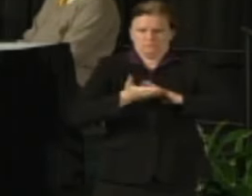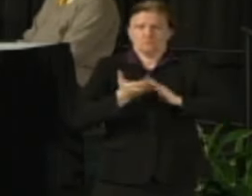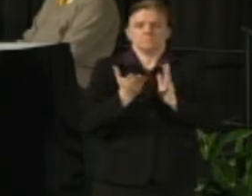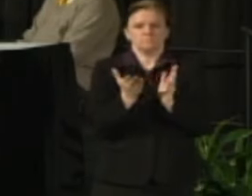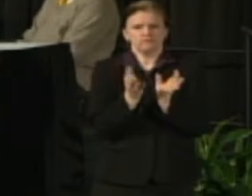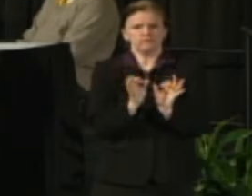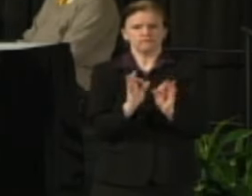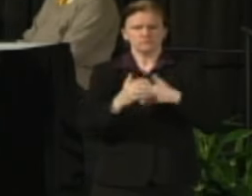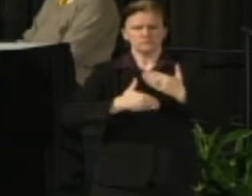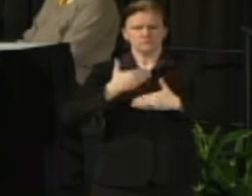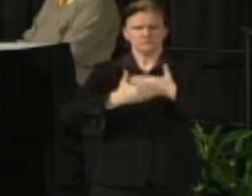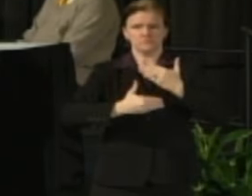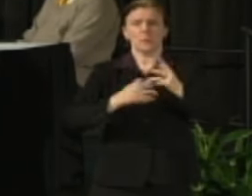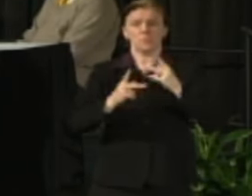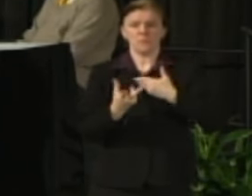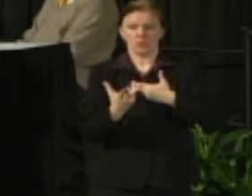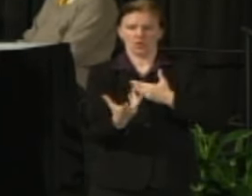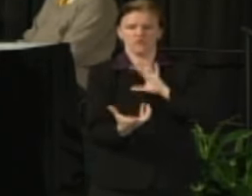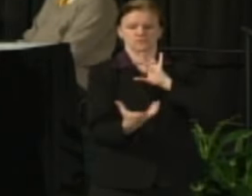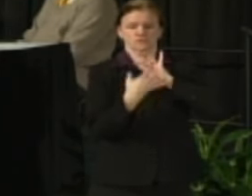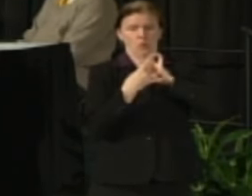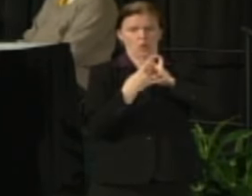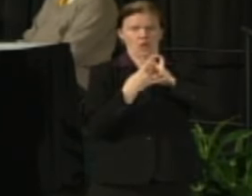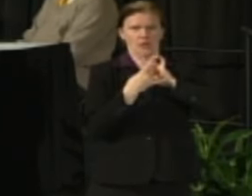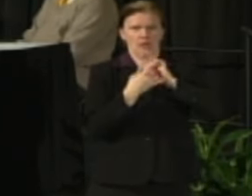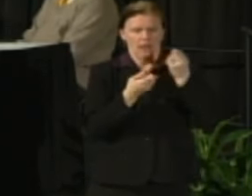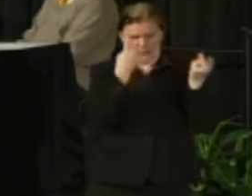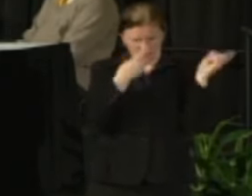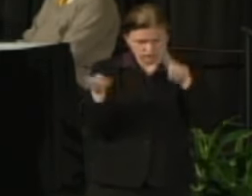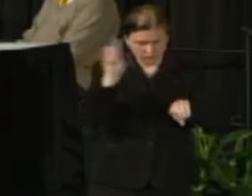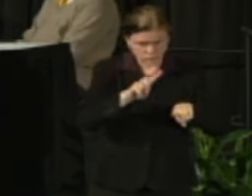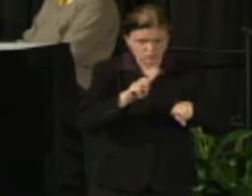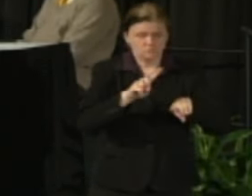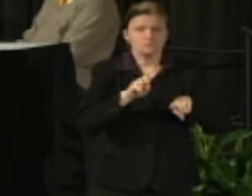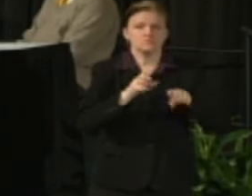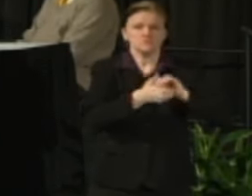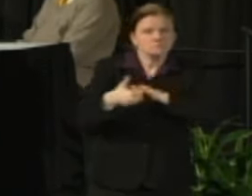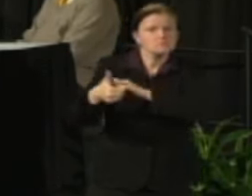that ensures buy-in that ensures collective agreement and it's the best way for us to operate.